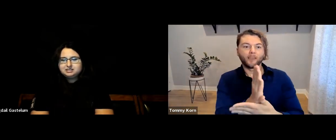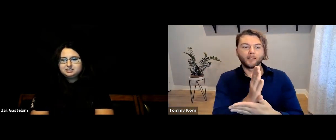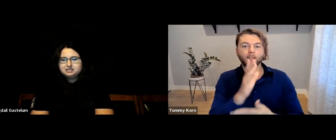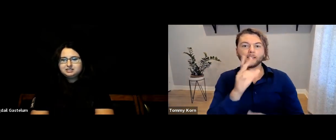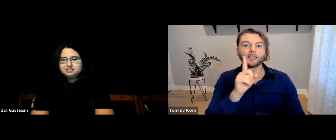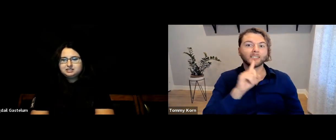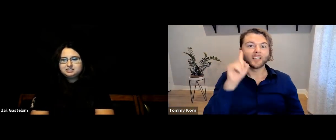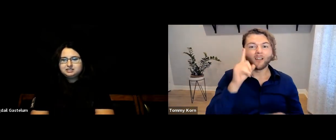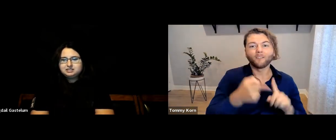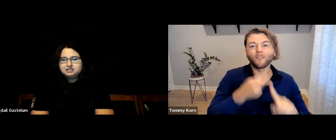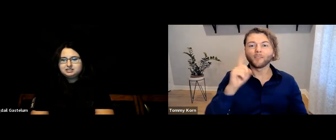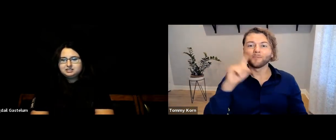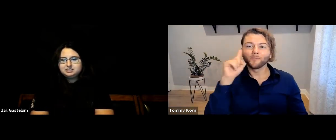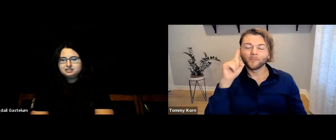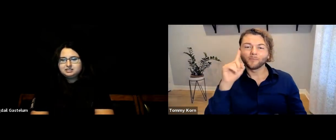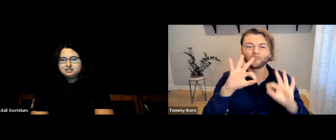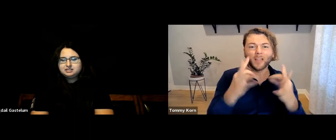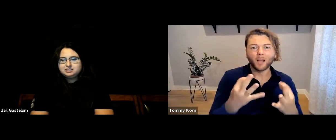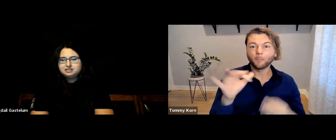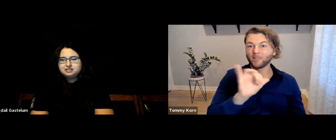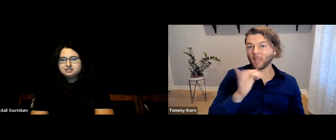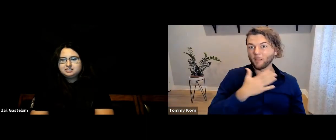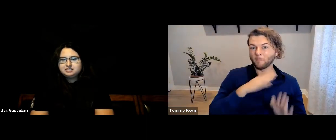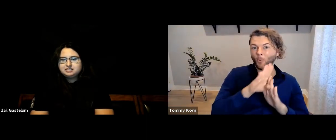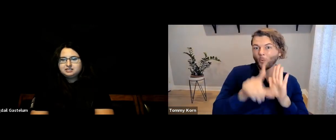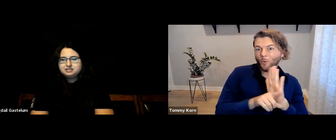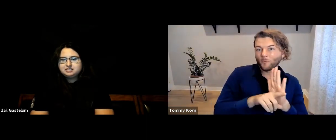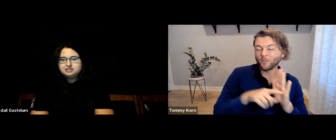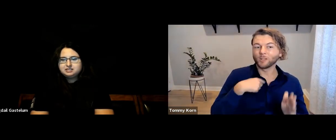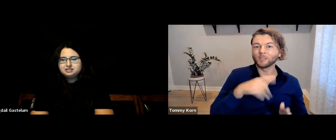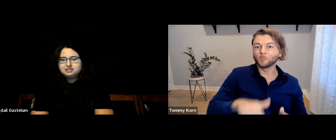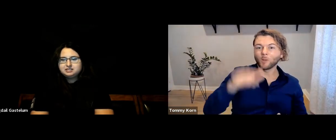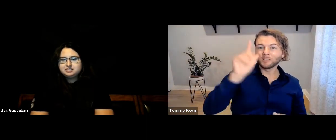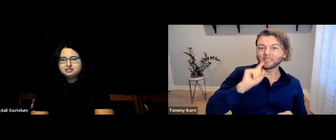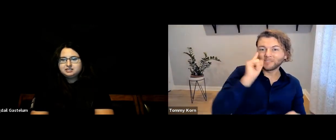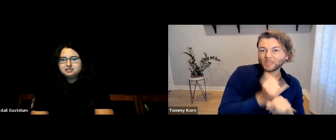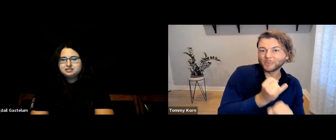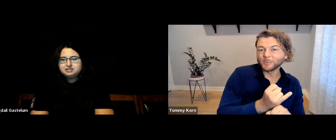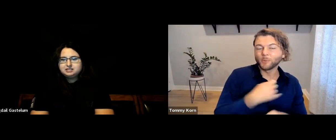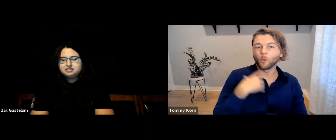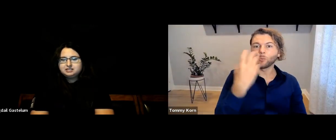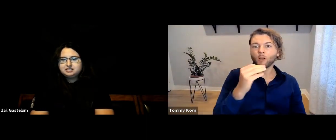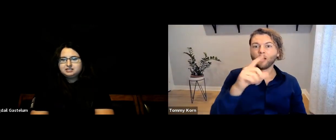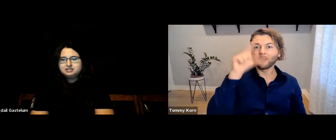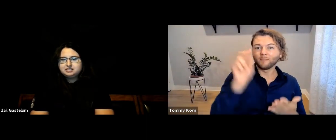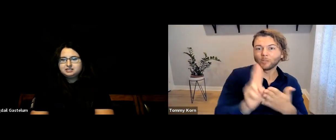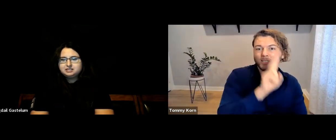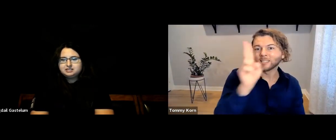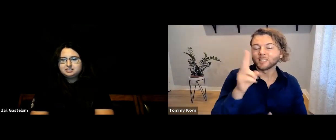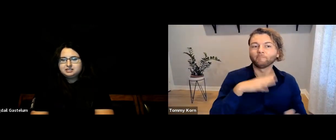within the Deaf community, like those with a similar background to mine: I have a Deaf family, attended a Deaf school, enrolled at Gallaudet University,